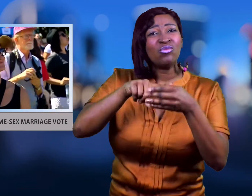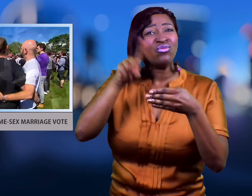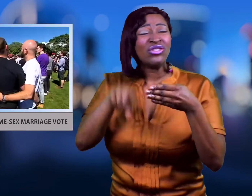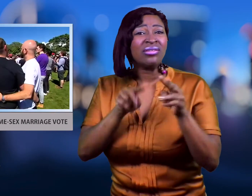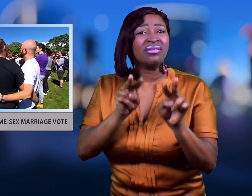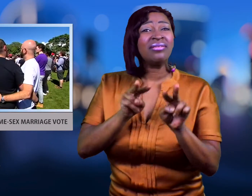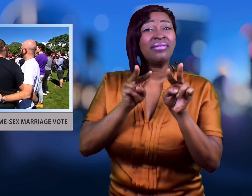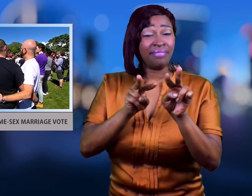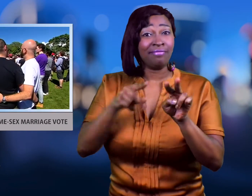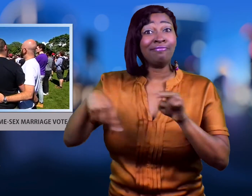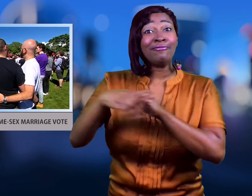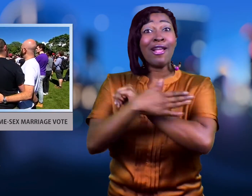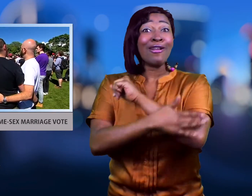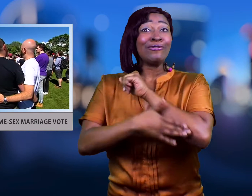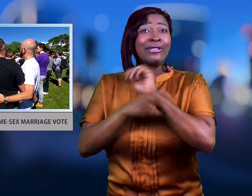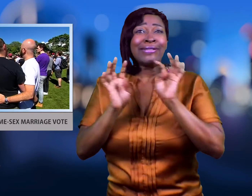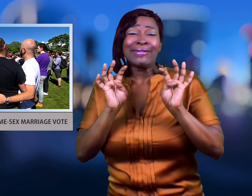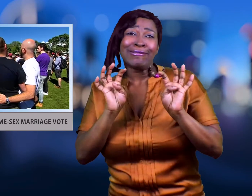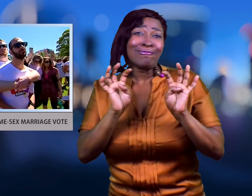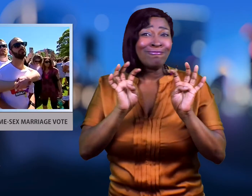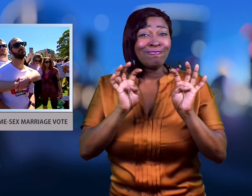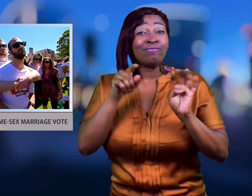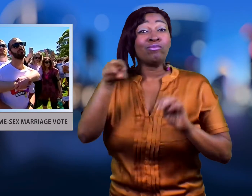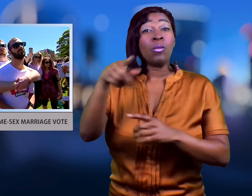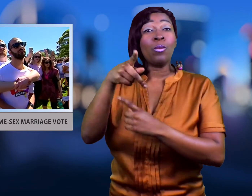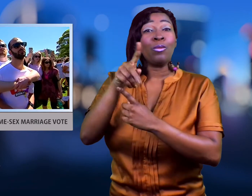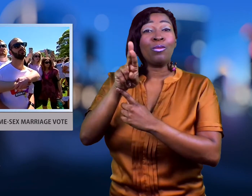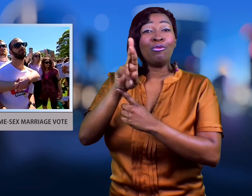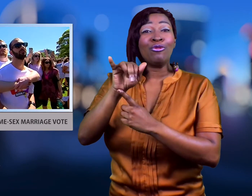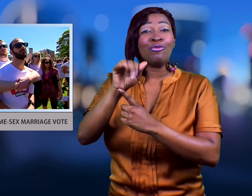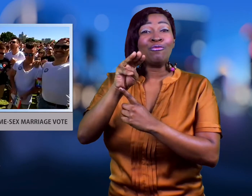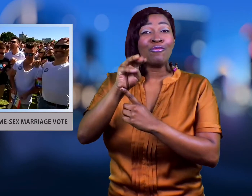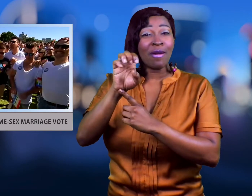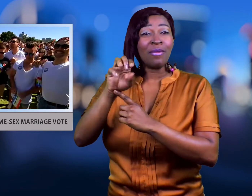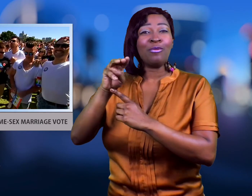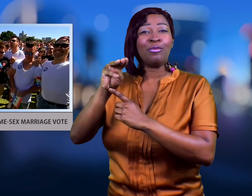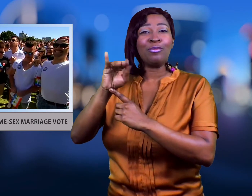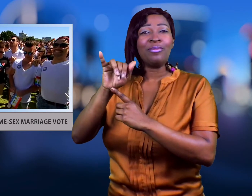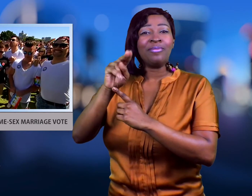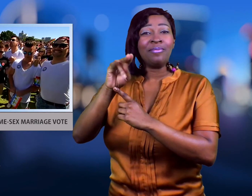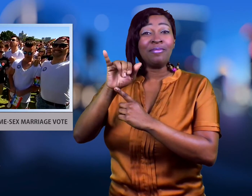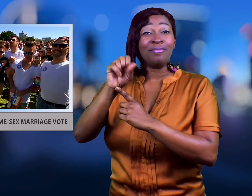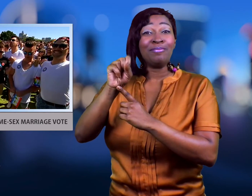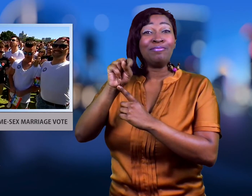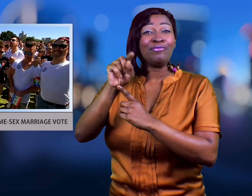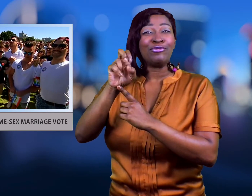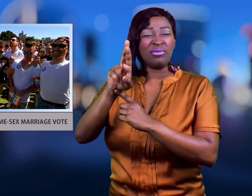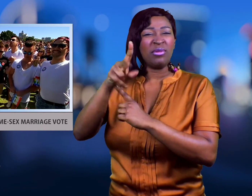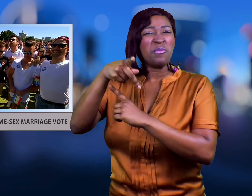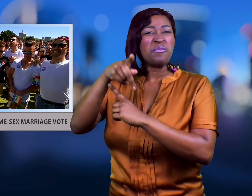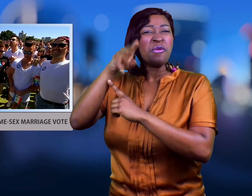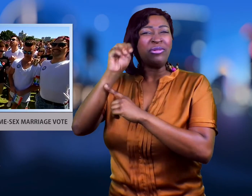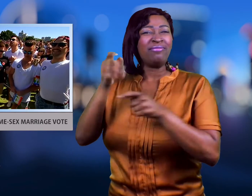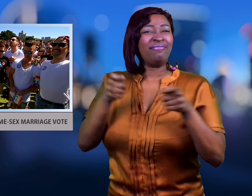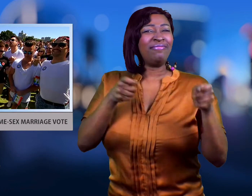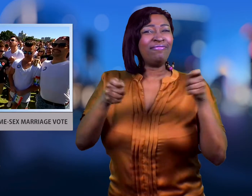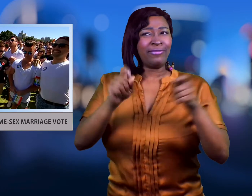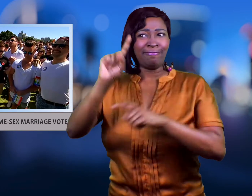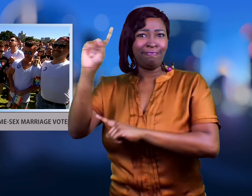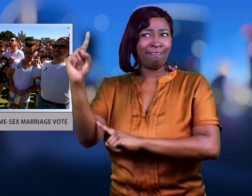The country tuned in to hear the Prime Minister Malcolm Turnbull